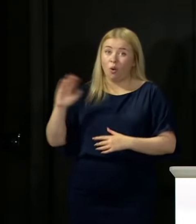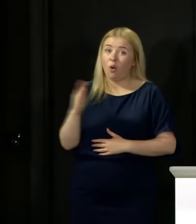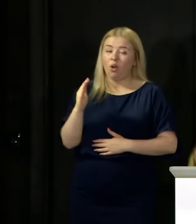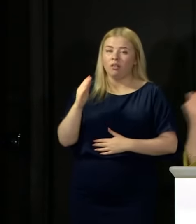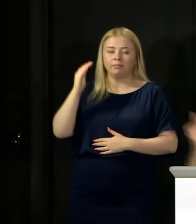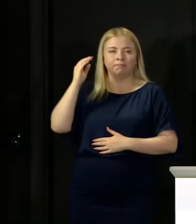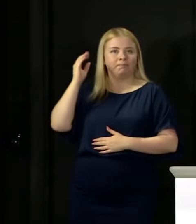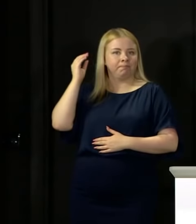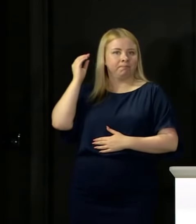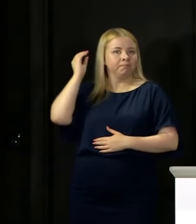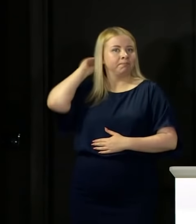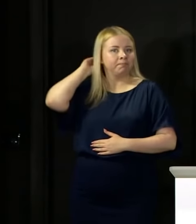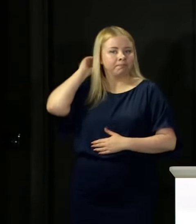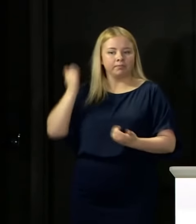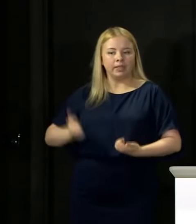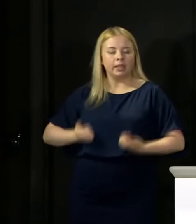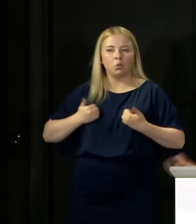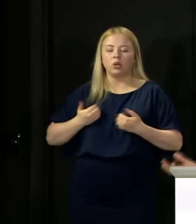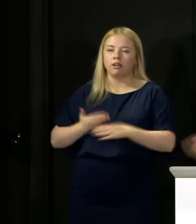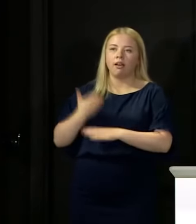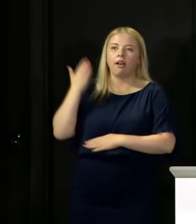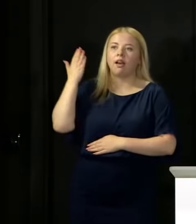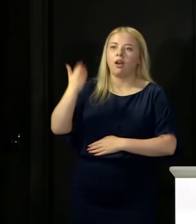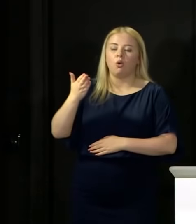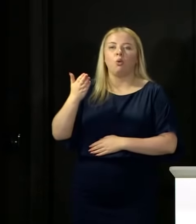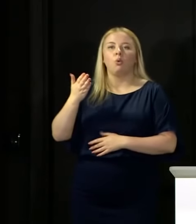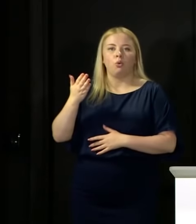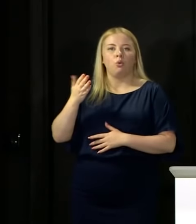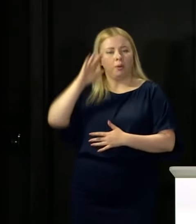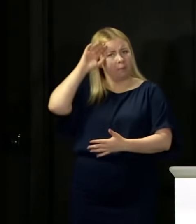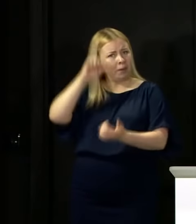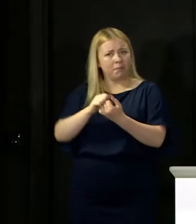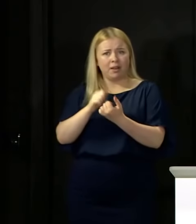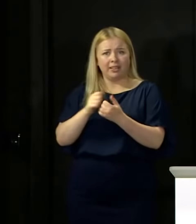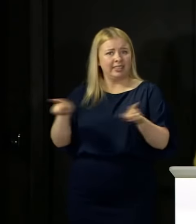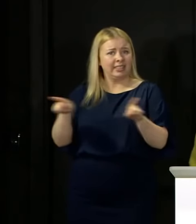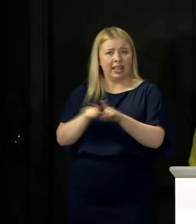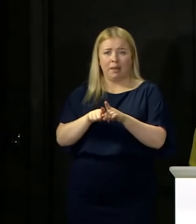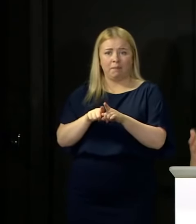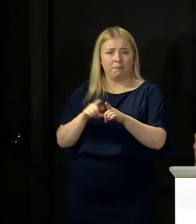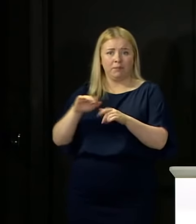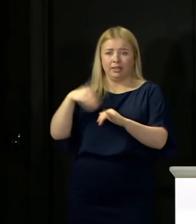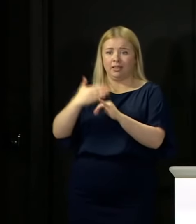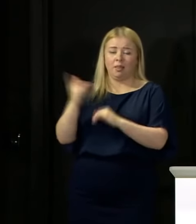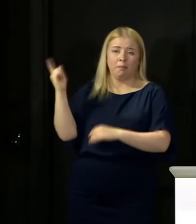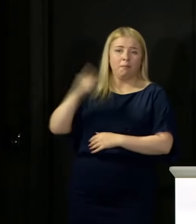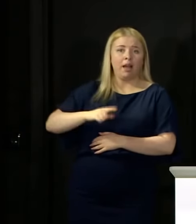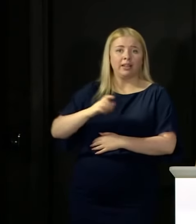the morning and leave our houses, until we get home at night and go to bed. The virus is still out there.